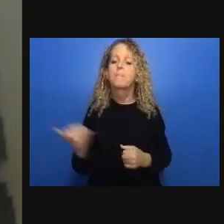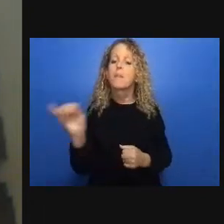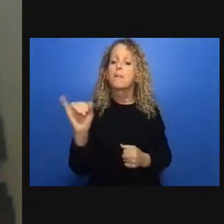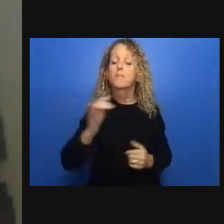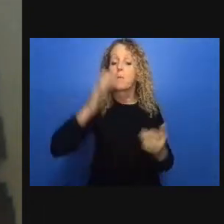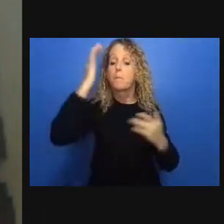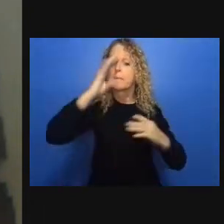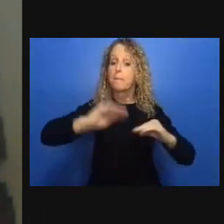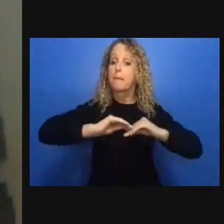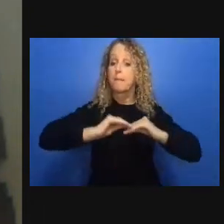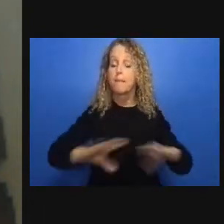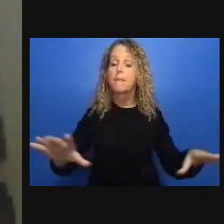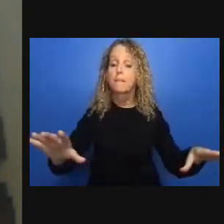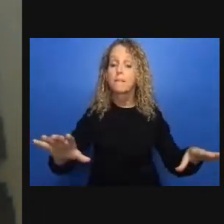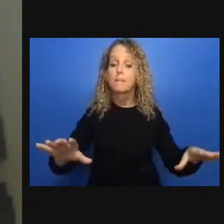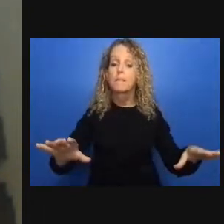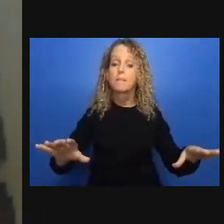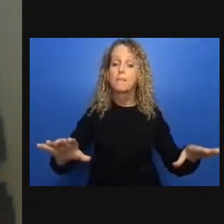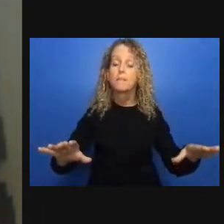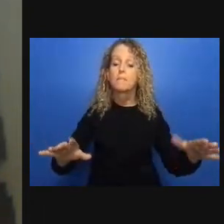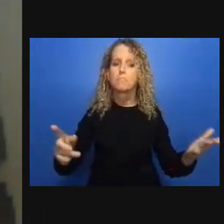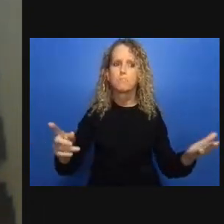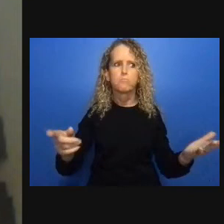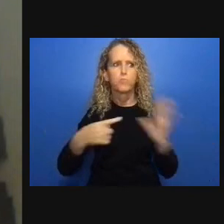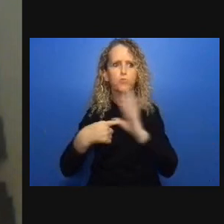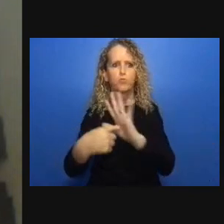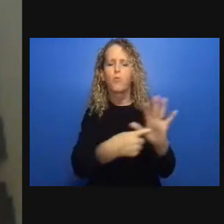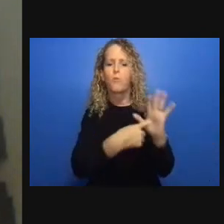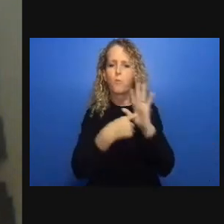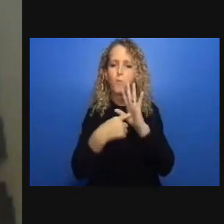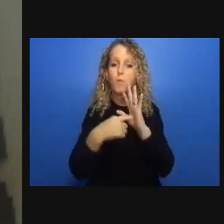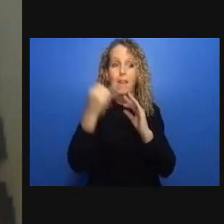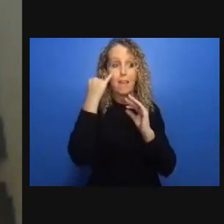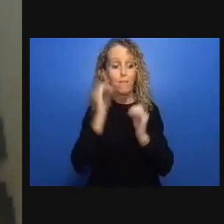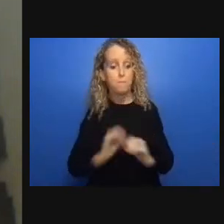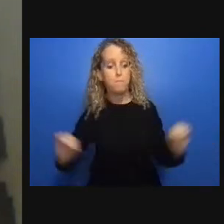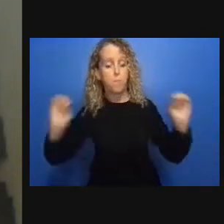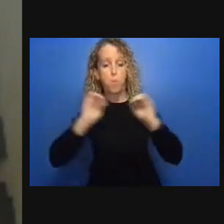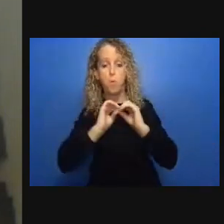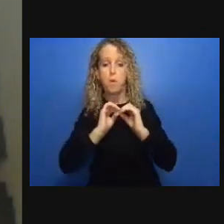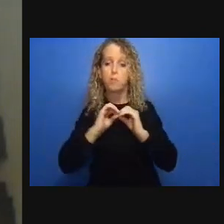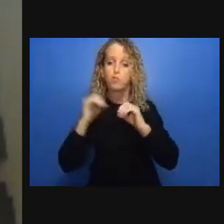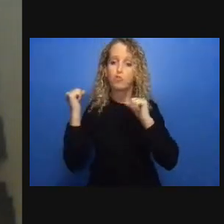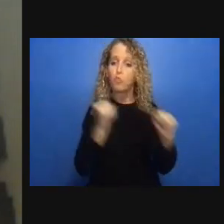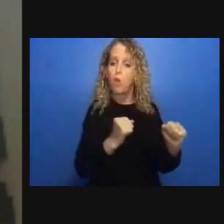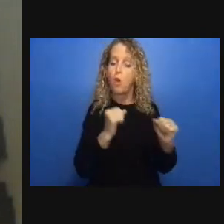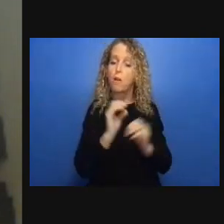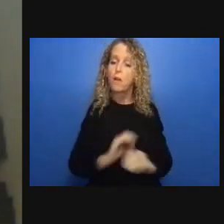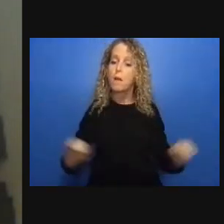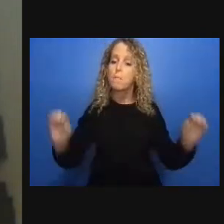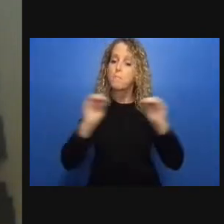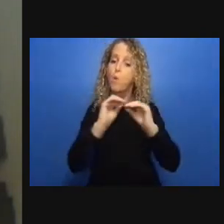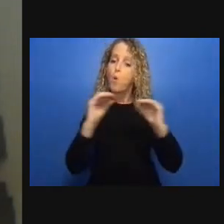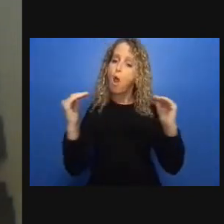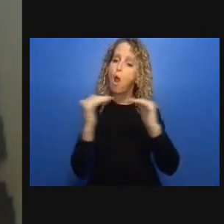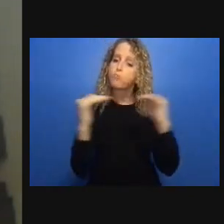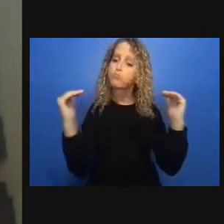income would be an important step in the direction of you know helping individuals or prevent these